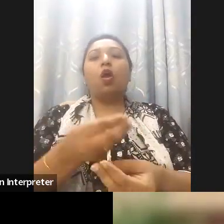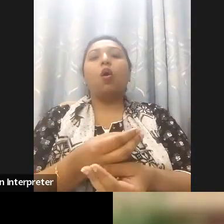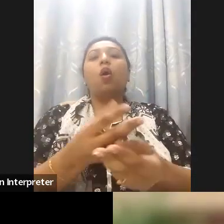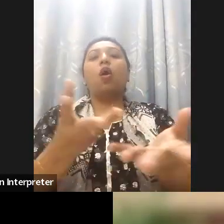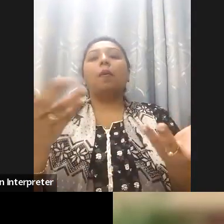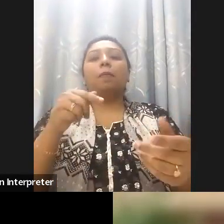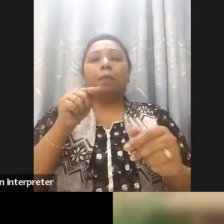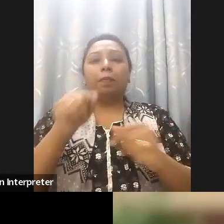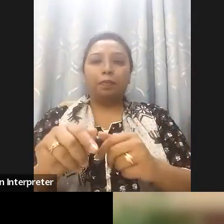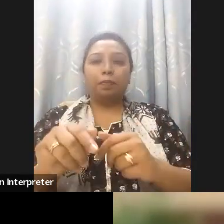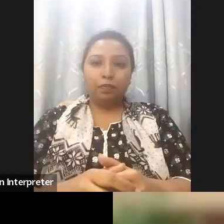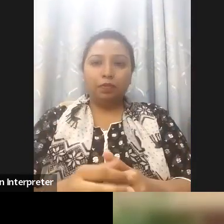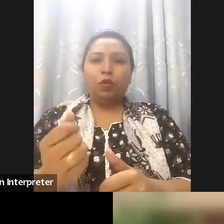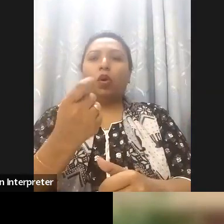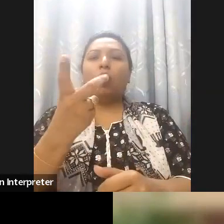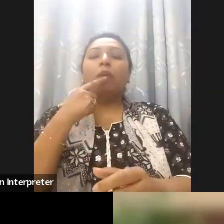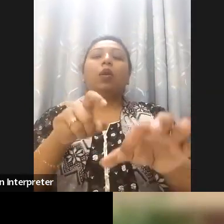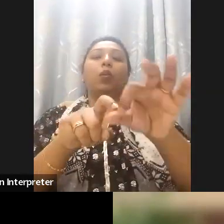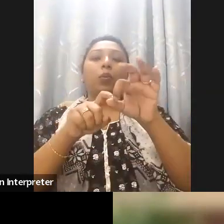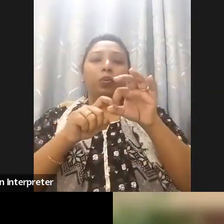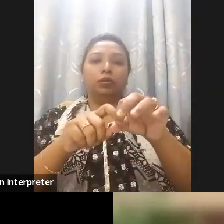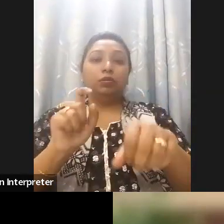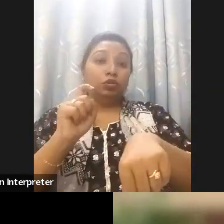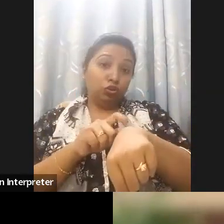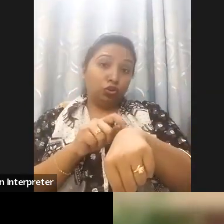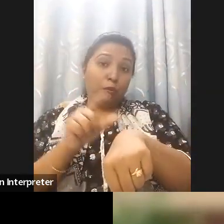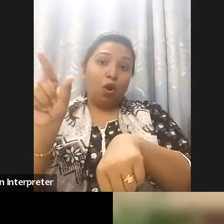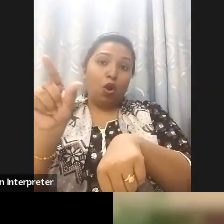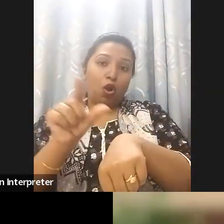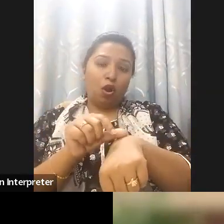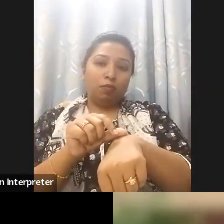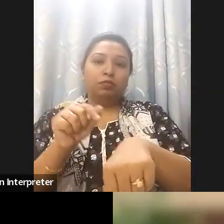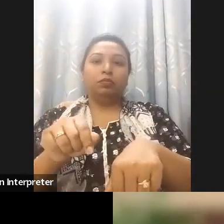of questions. We know that we are running late but we would like to answer a couple of